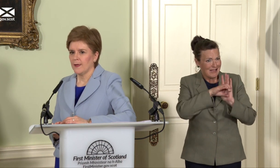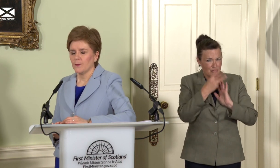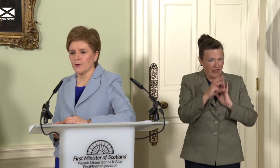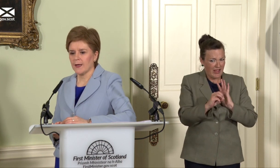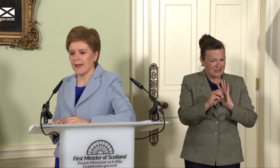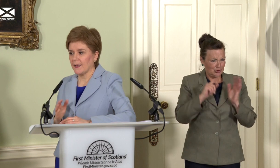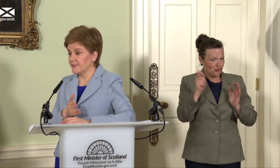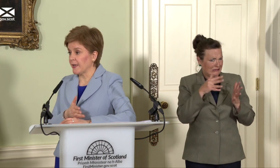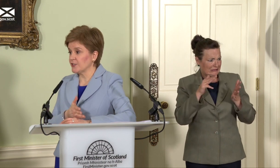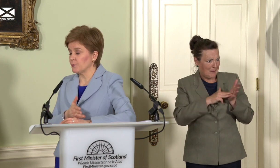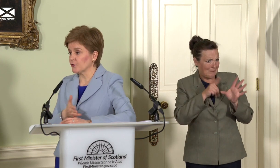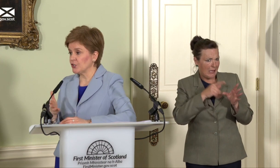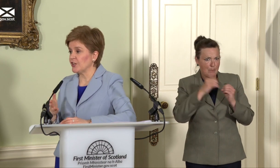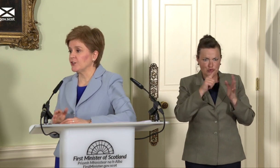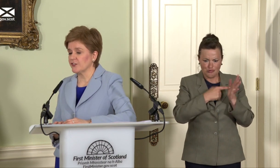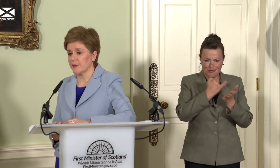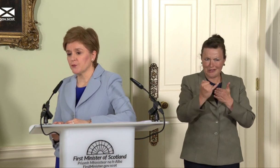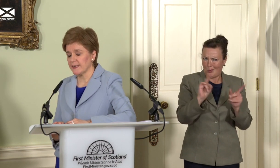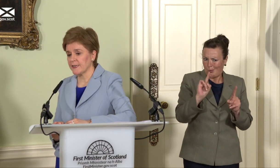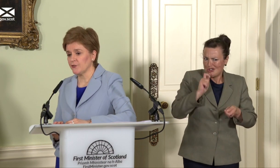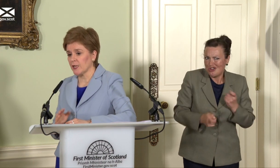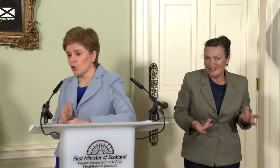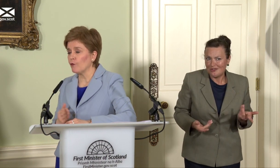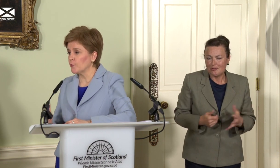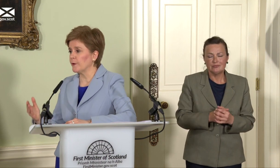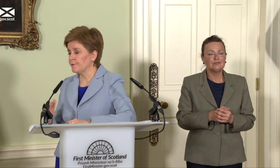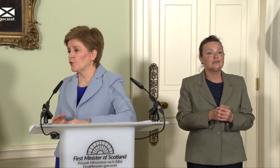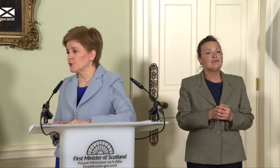Well, I've set out today what is going to change is I will set out a lawful way forward